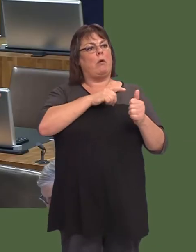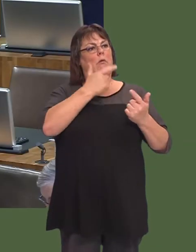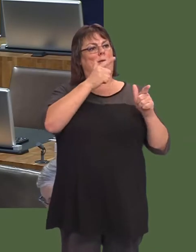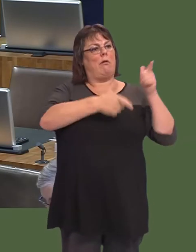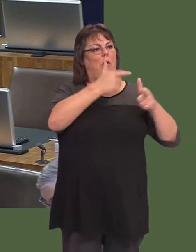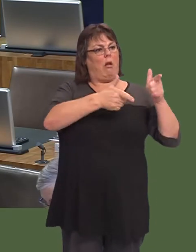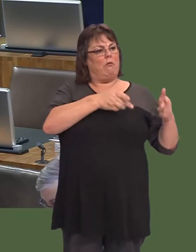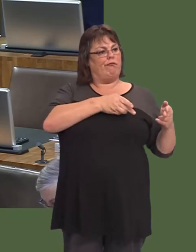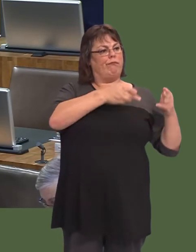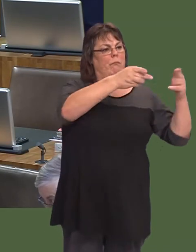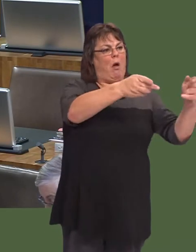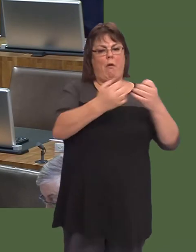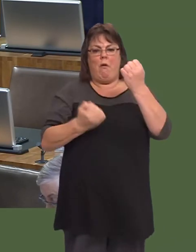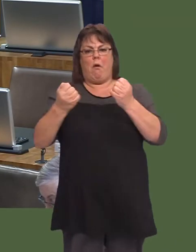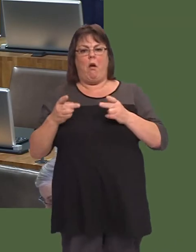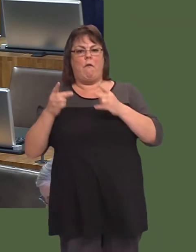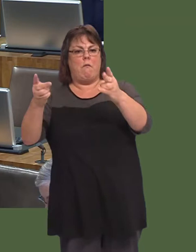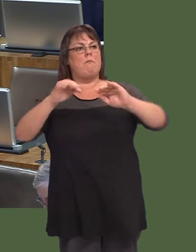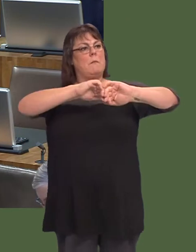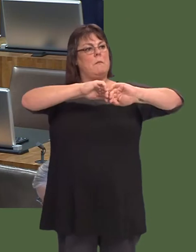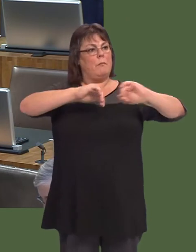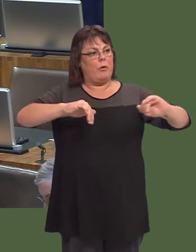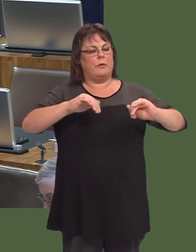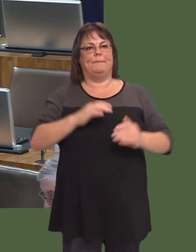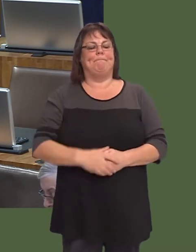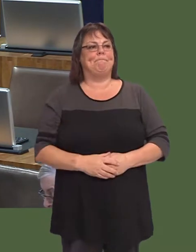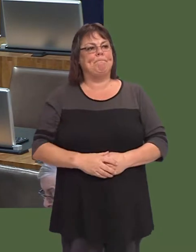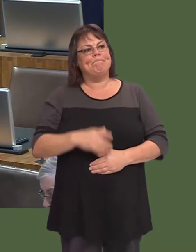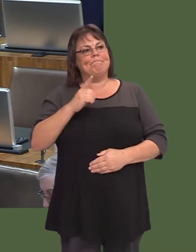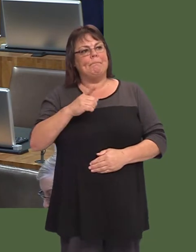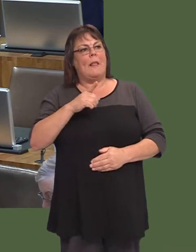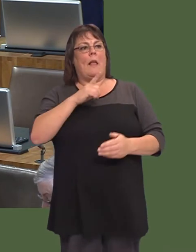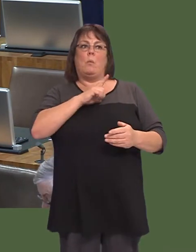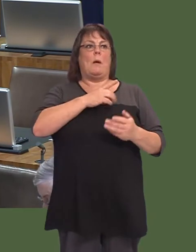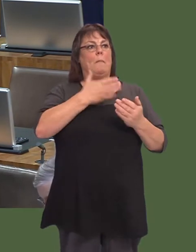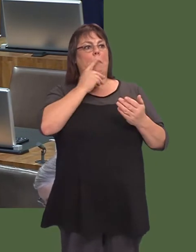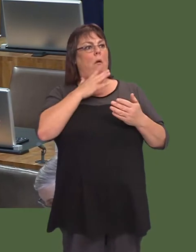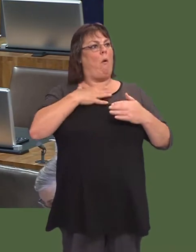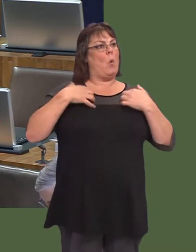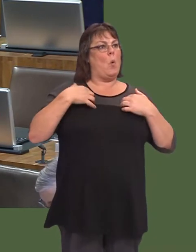there is segregation between bikes and cars, and thatís one of the ways in which people can be encouraged to use bikes more.